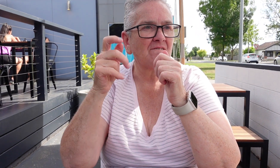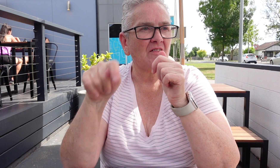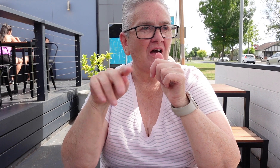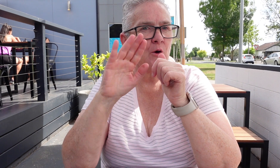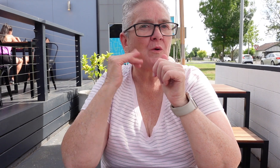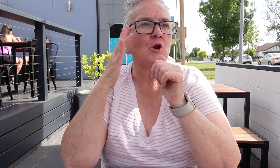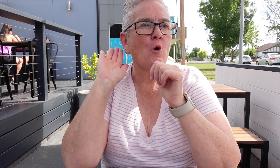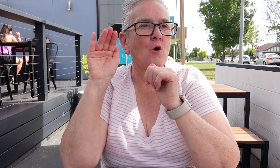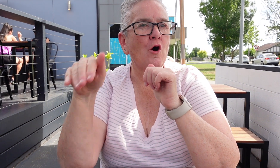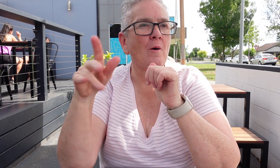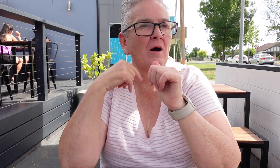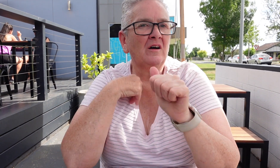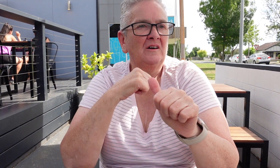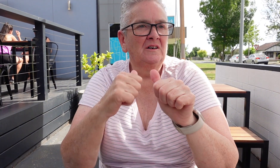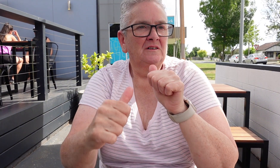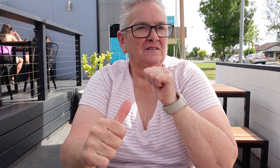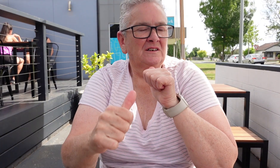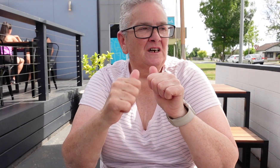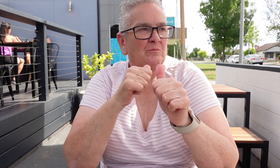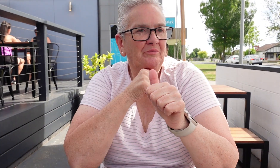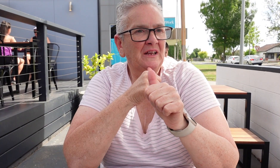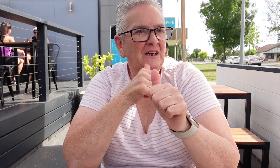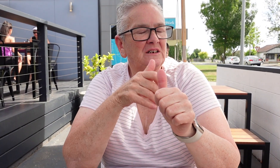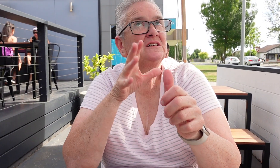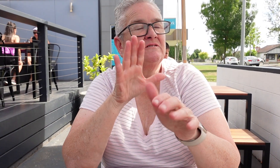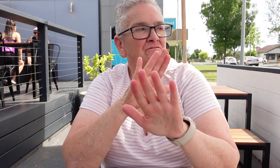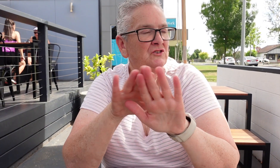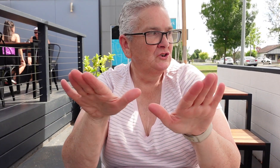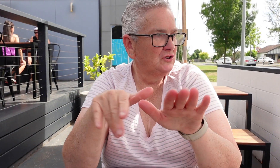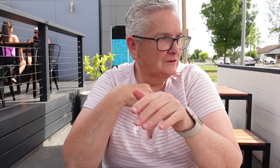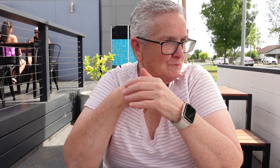when I'm home I will have lots of beers.